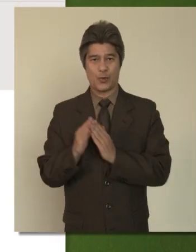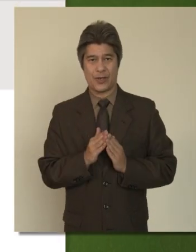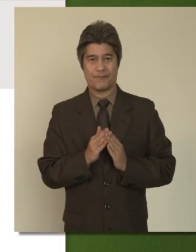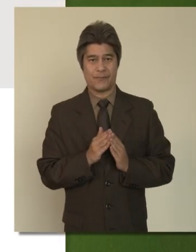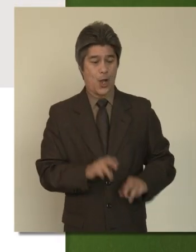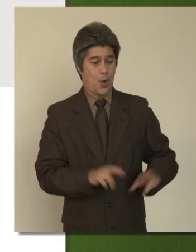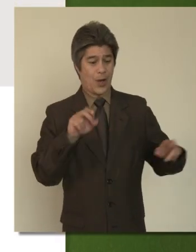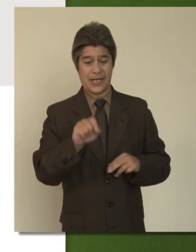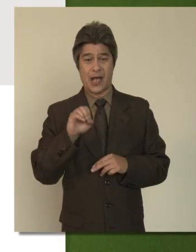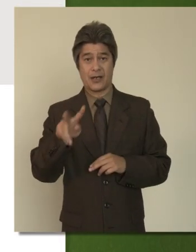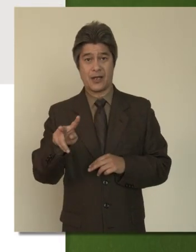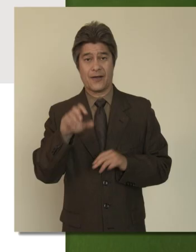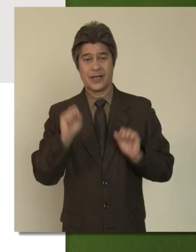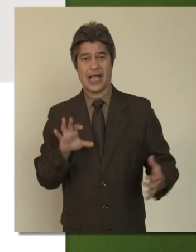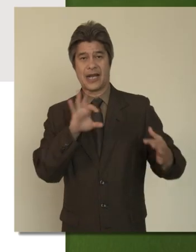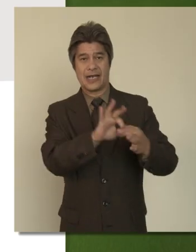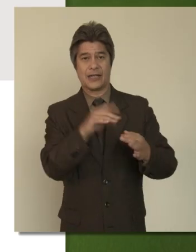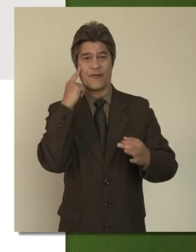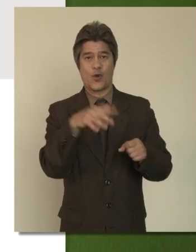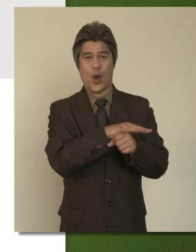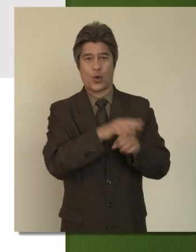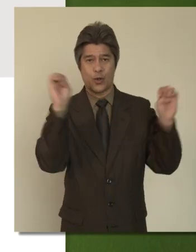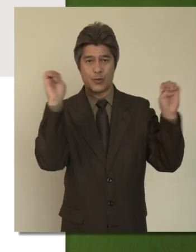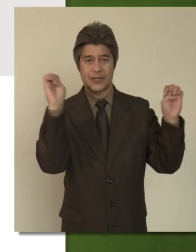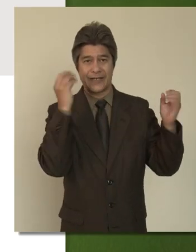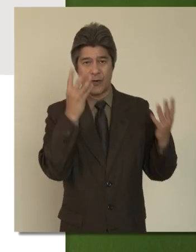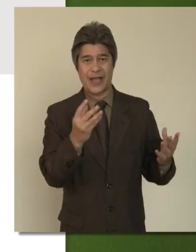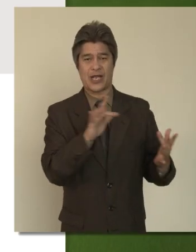Ready.gov can link you to local emergency information and contact